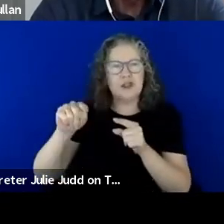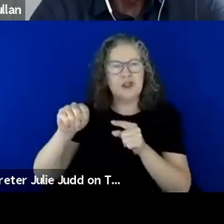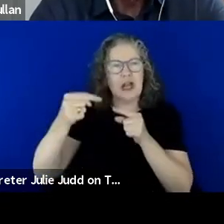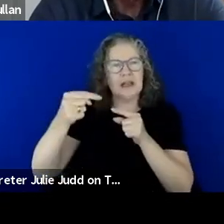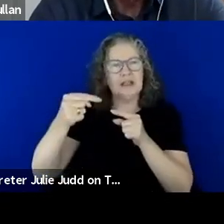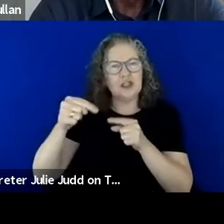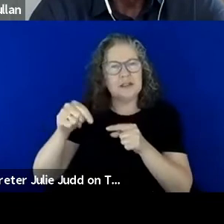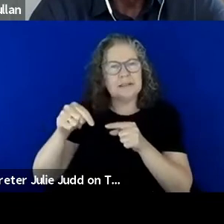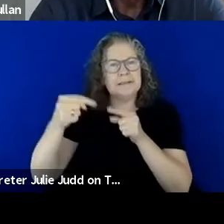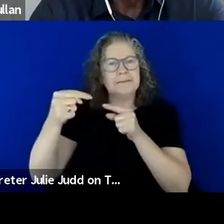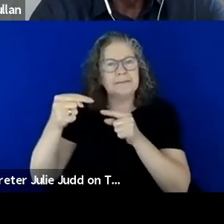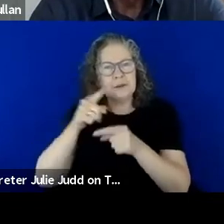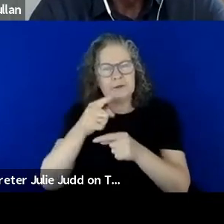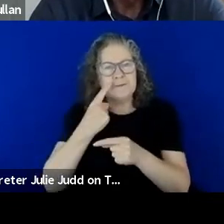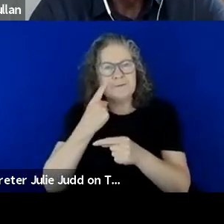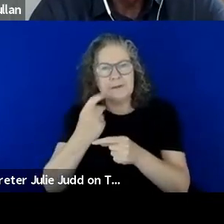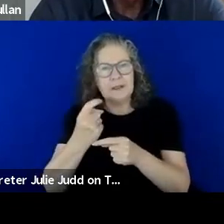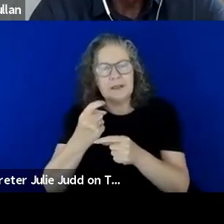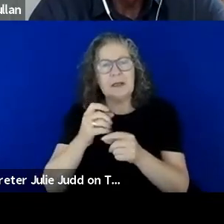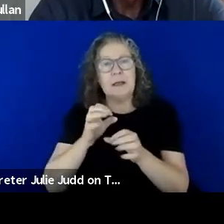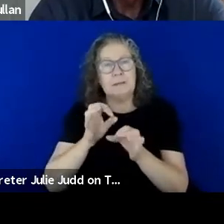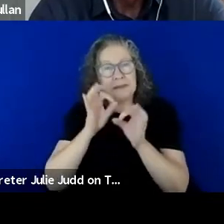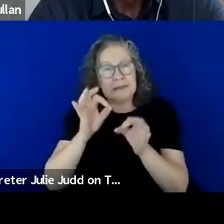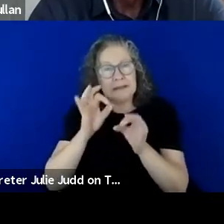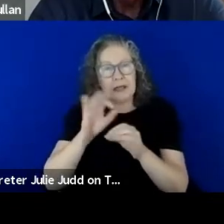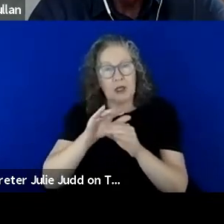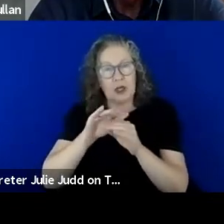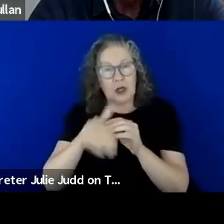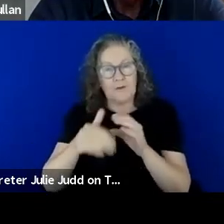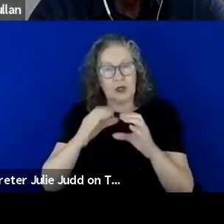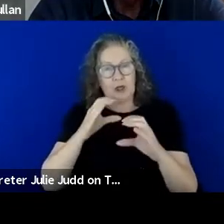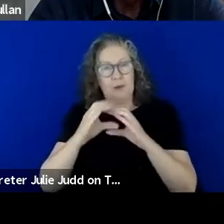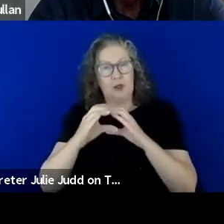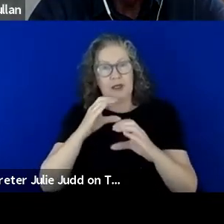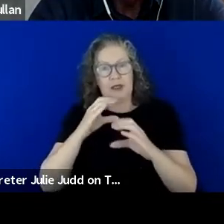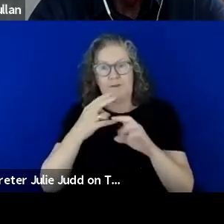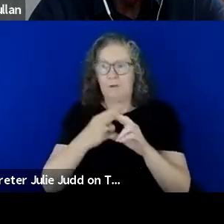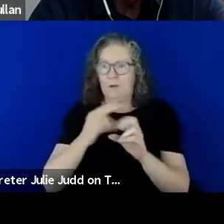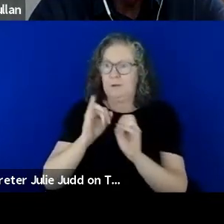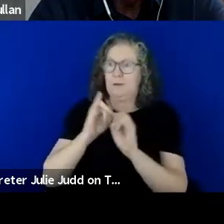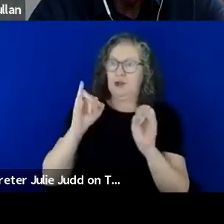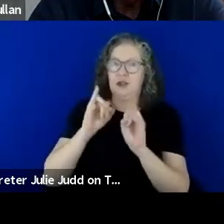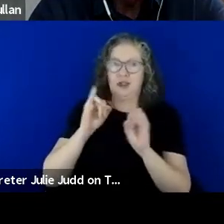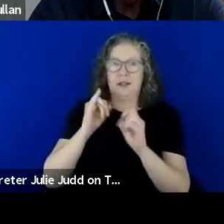Particularly in relation to access to emergency communications and information, thank you Maurice.